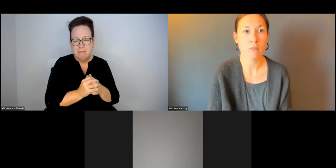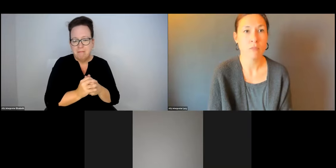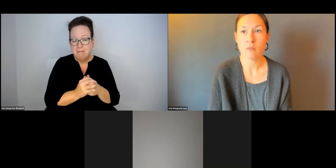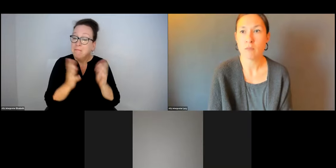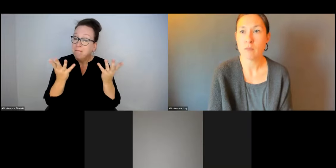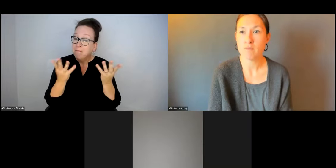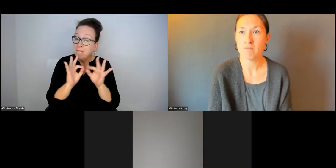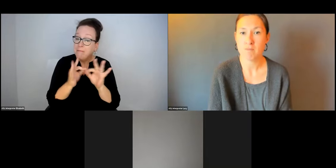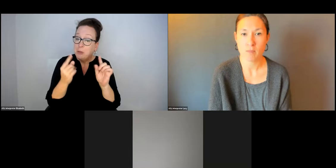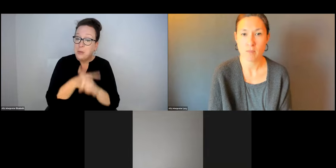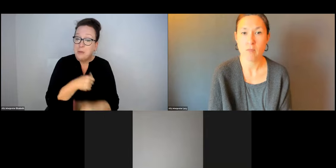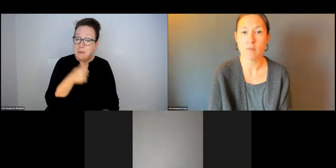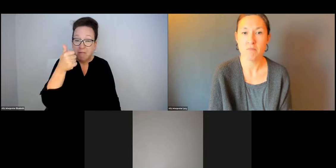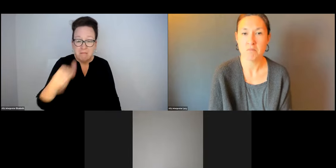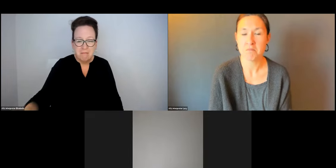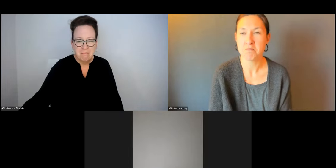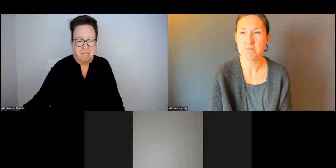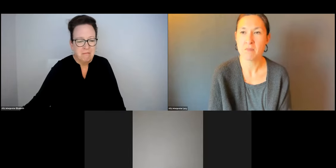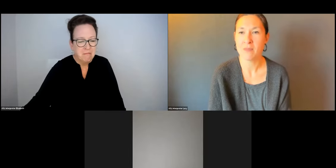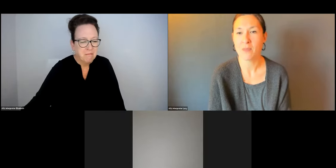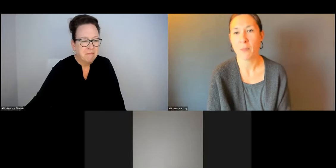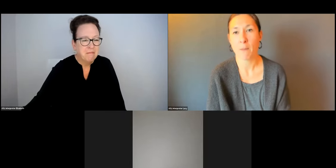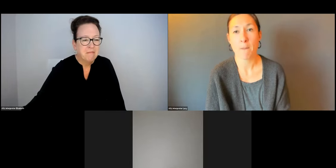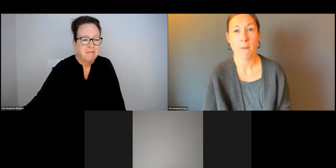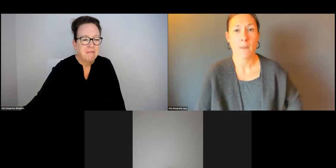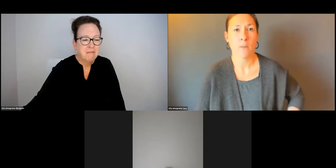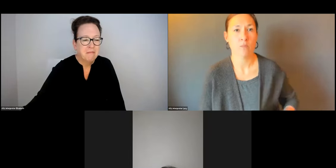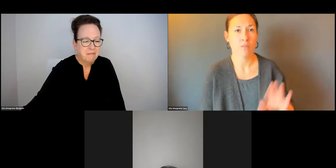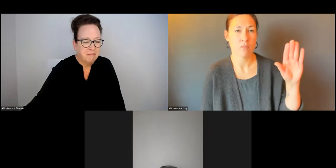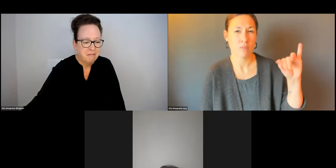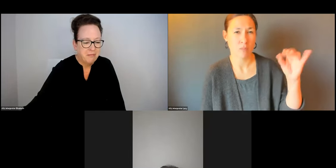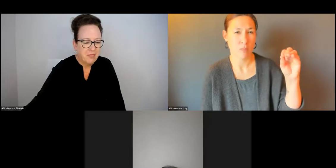JOANNE, YOU ARE NEXT.